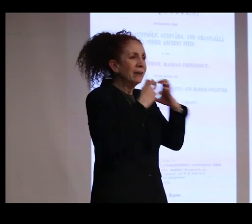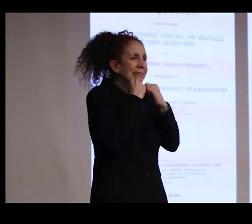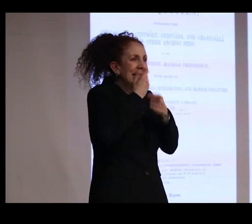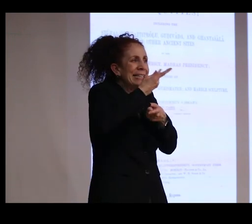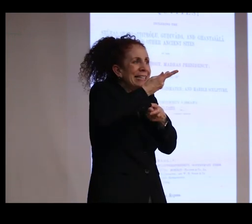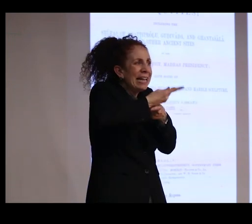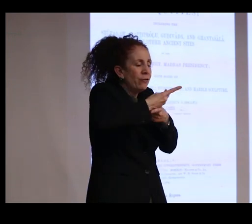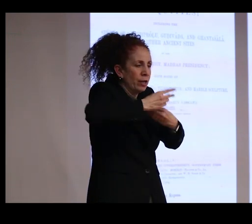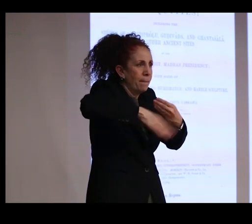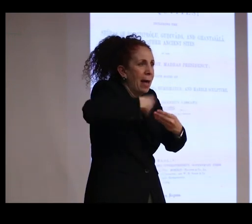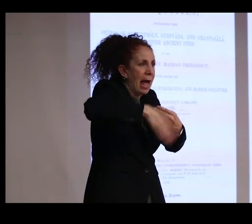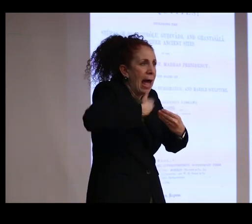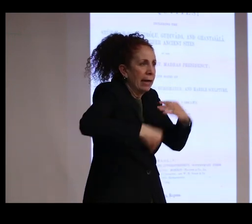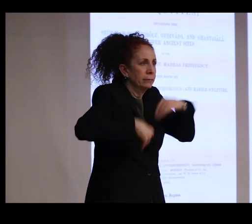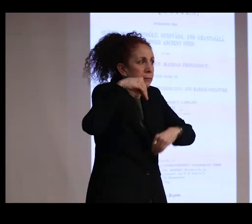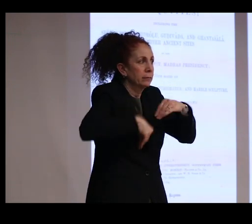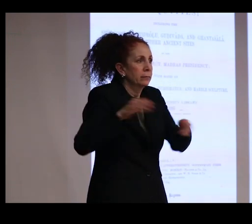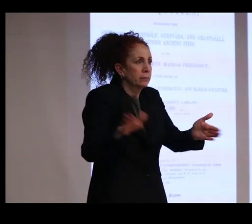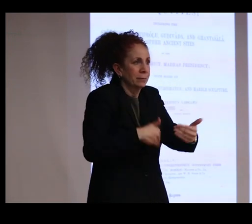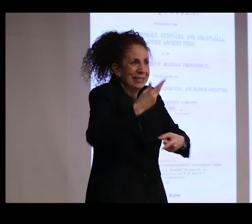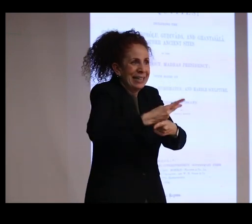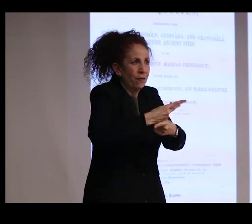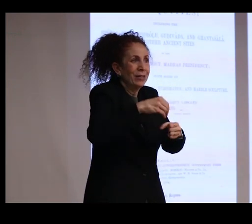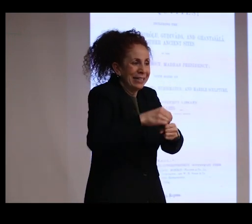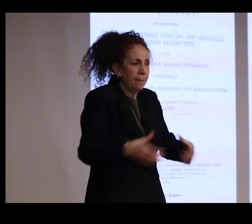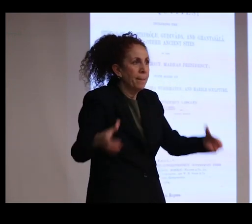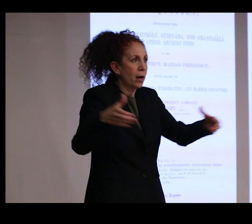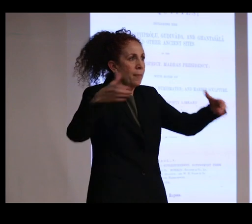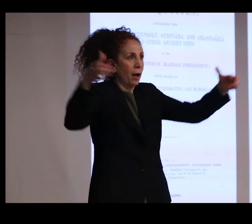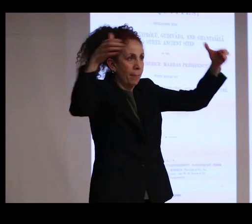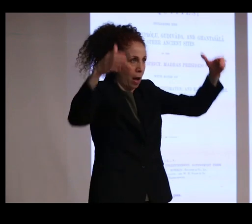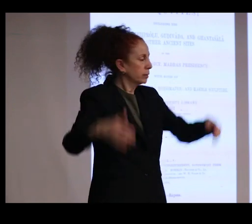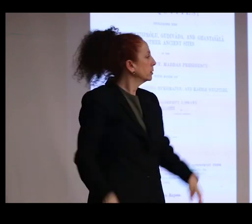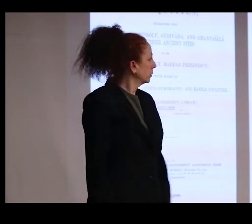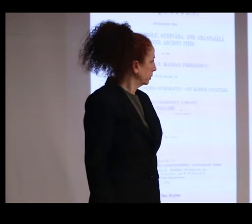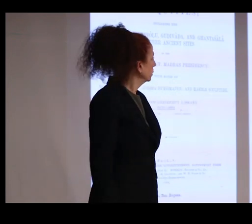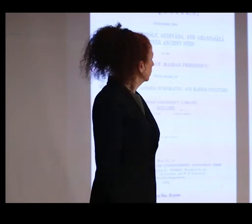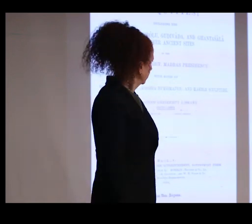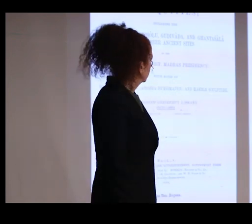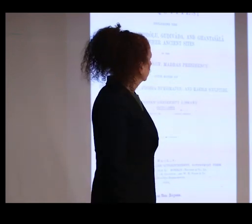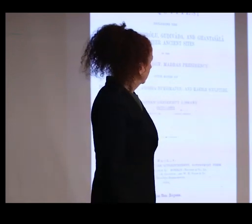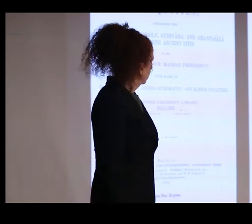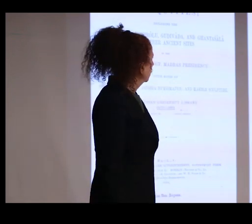It was in three boxes. So here you see that some care was